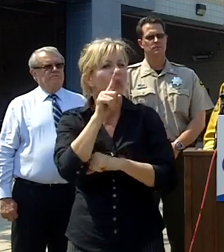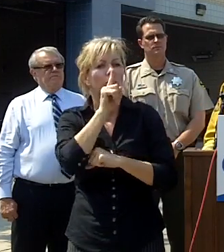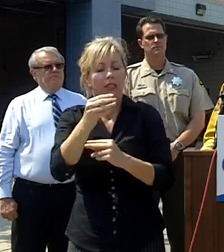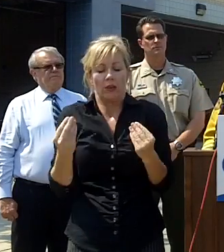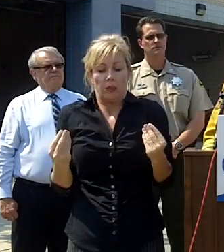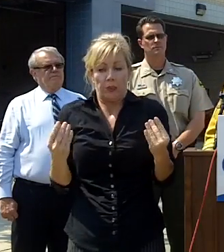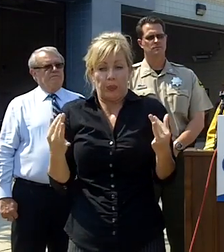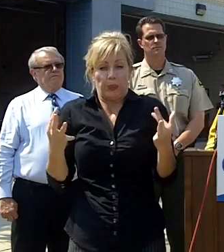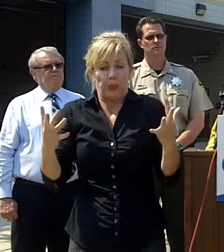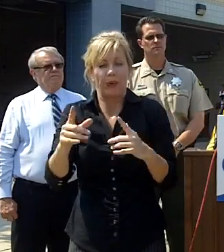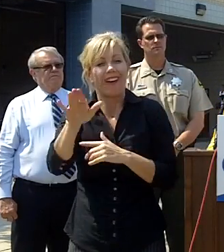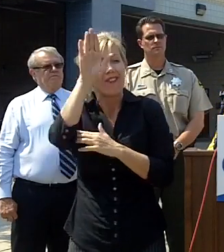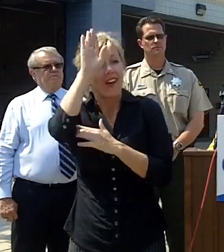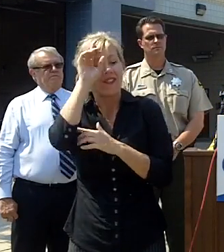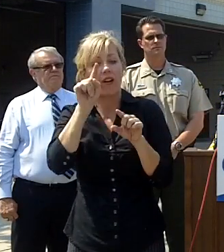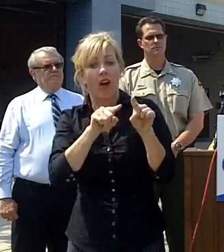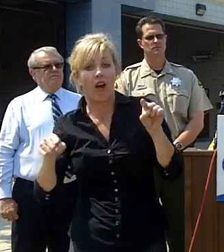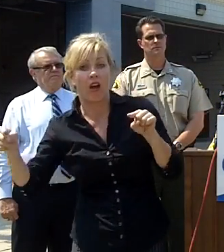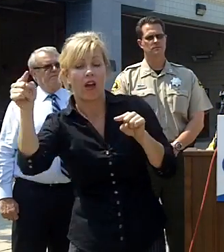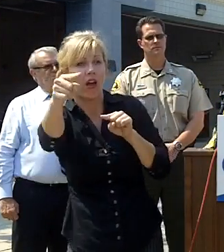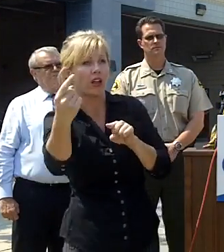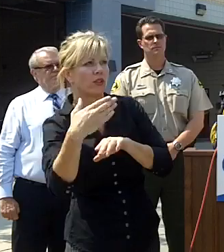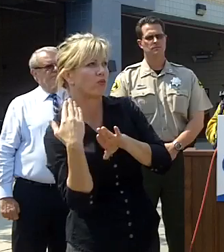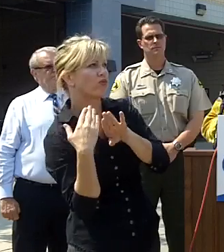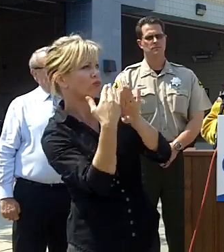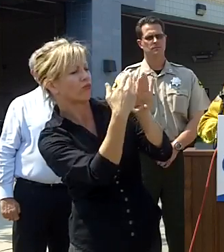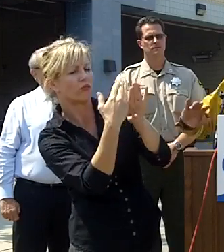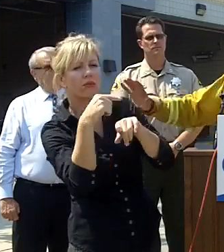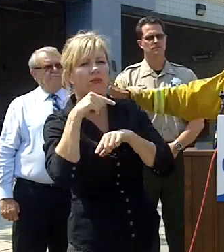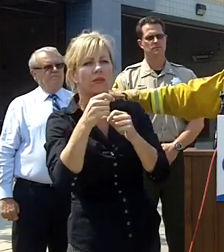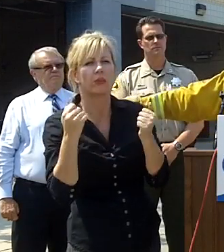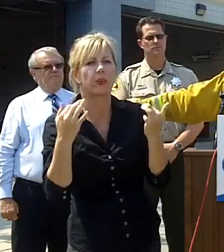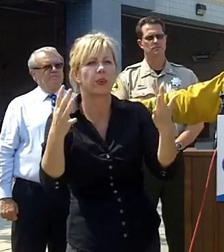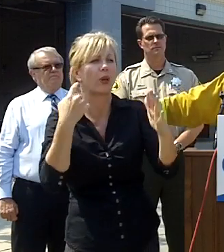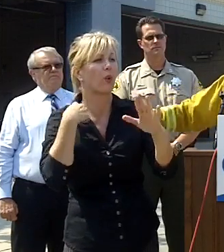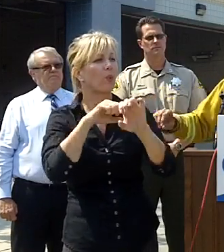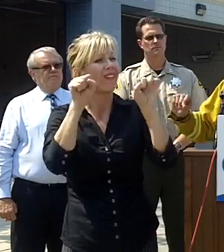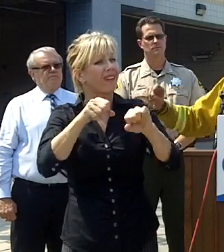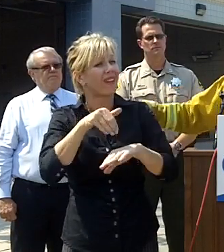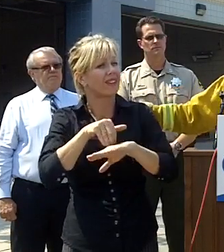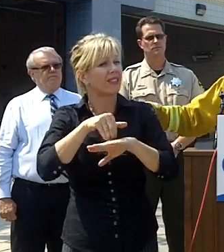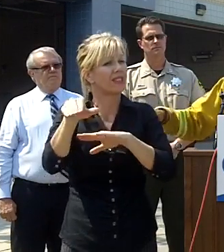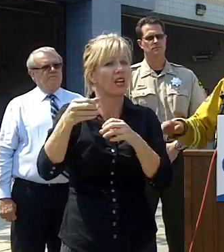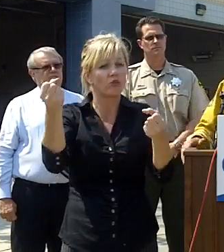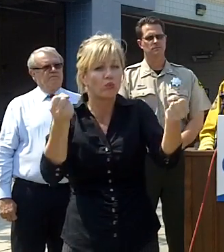well but because the coordinated effort we were able to send those resources out deal